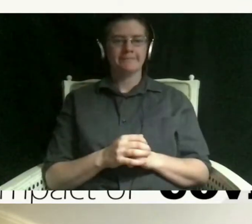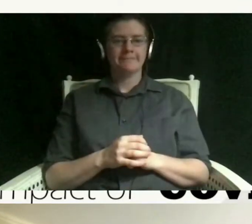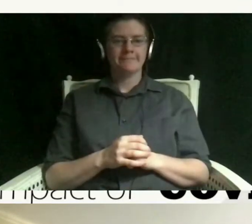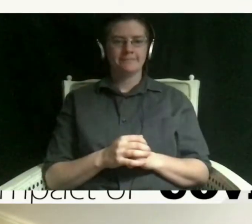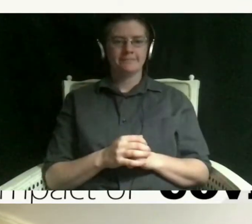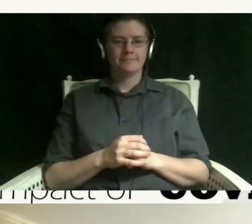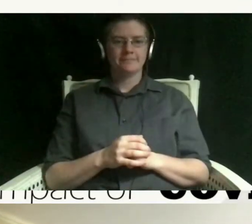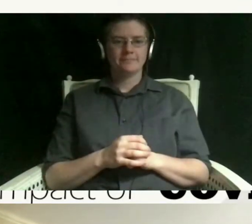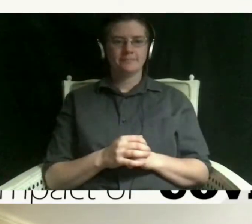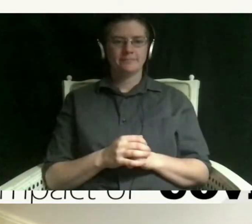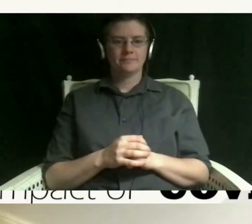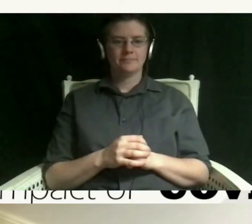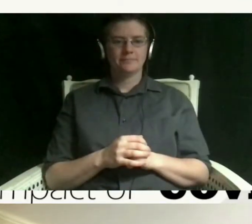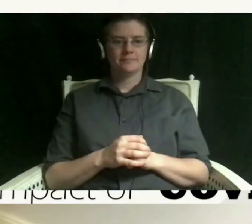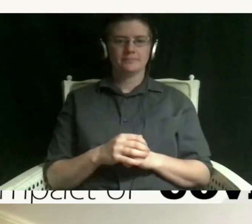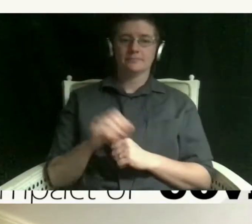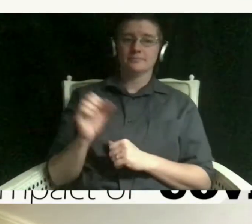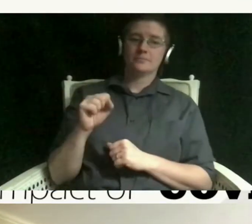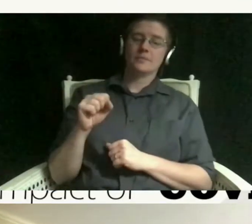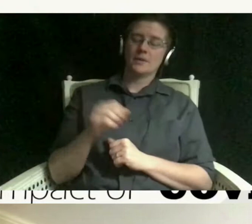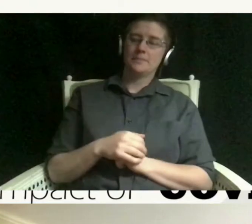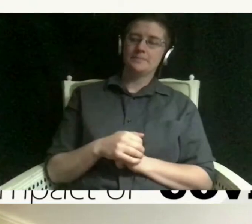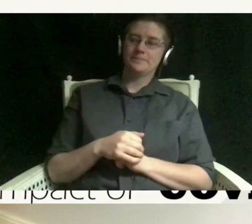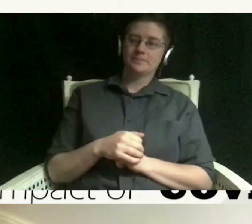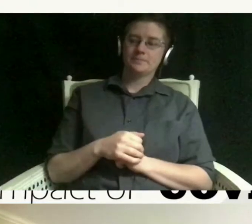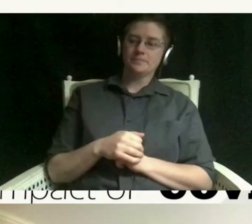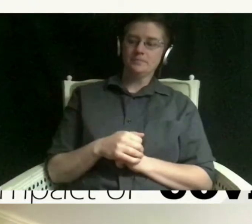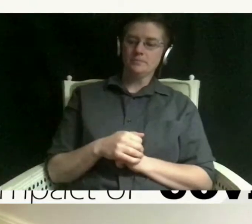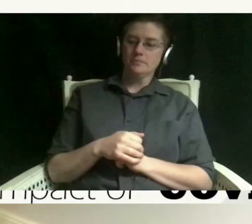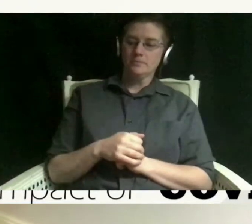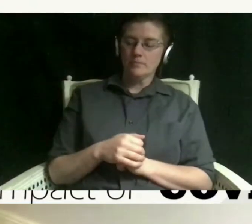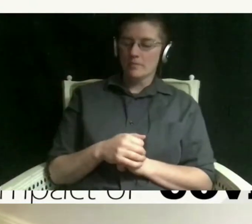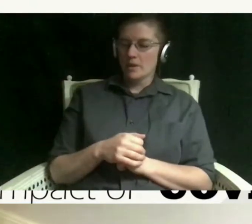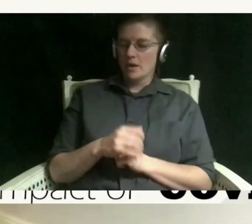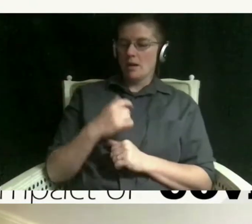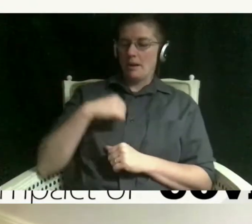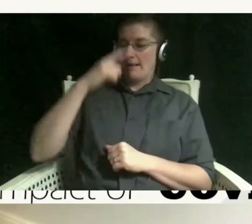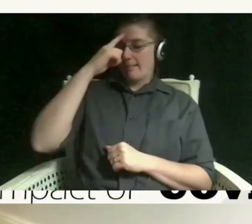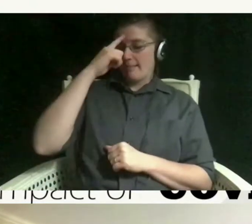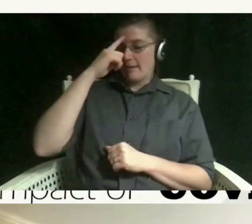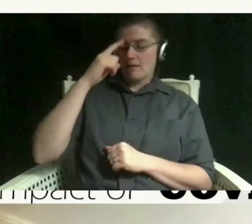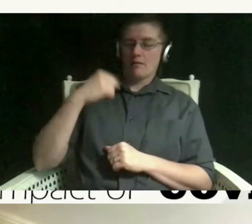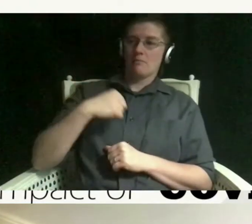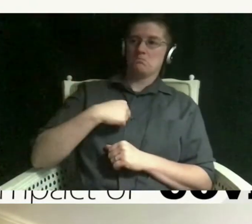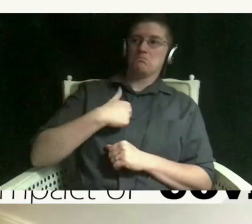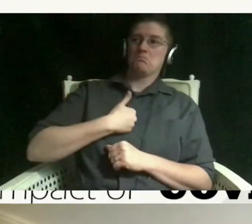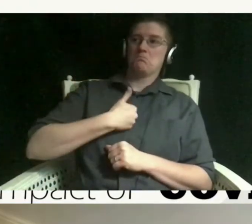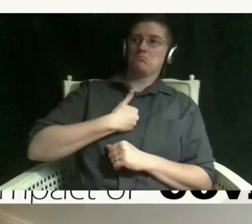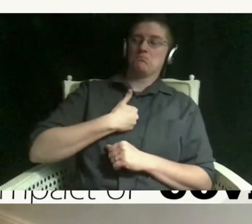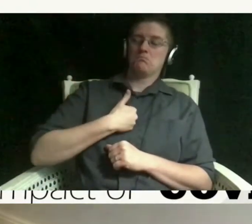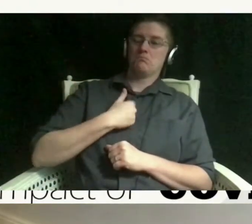yeah um i do think for me personally it has been nice to have my family i know for